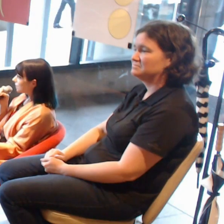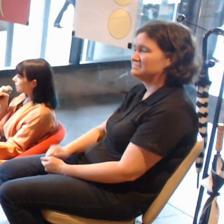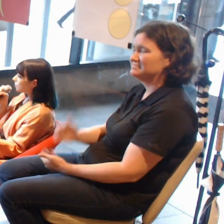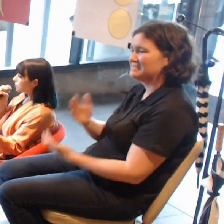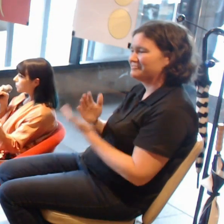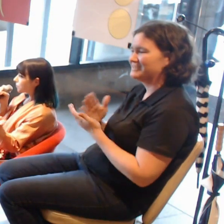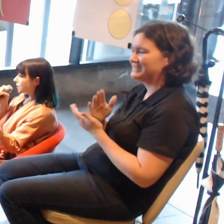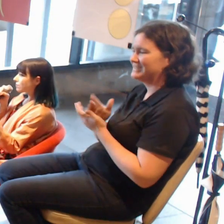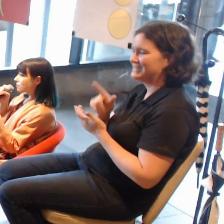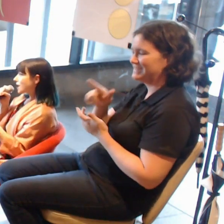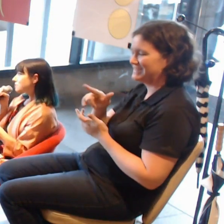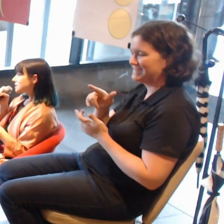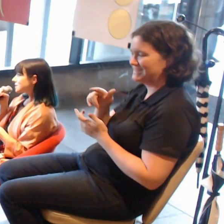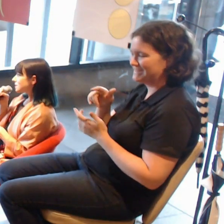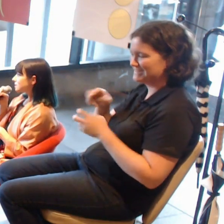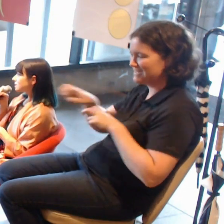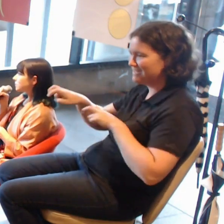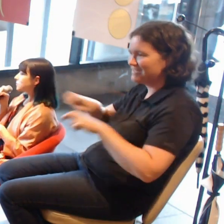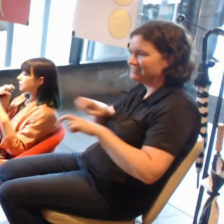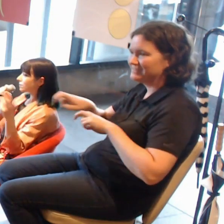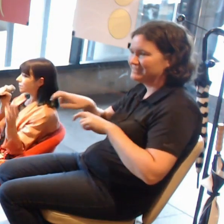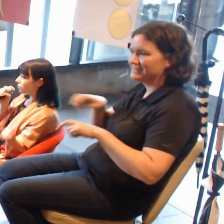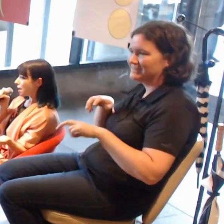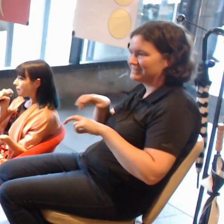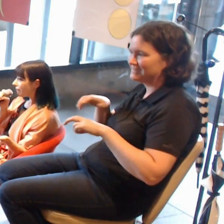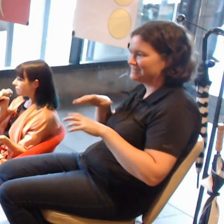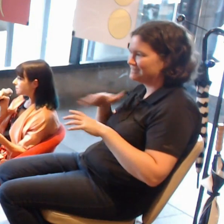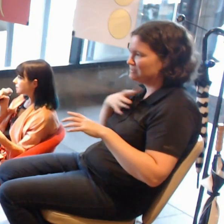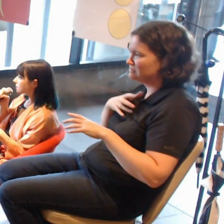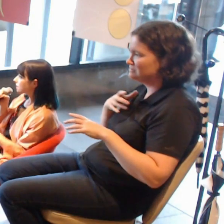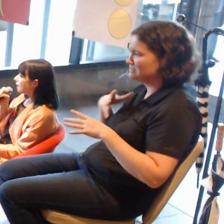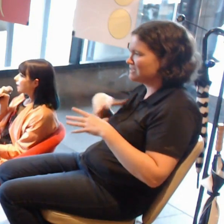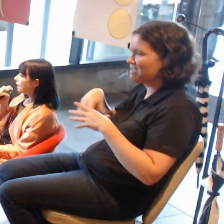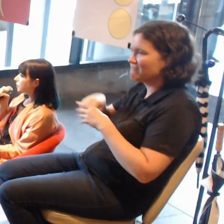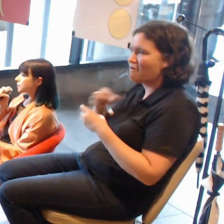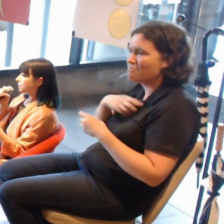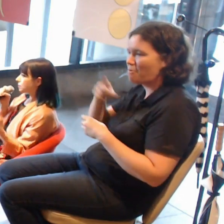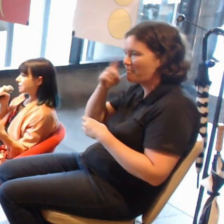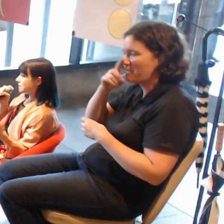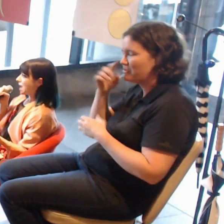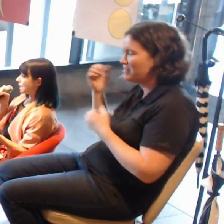People were bringing families, bringing in their grandparents, people were coming back nine times.